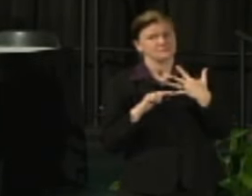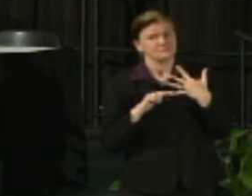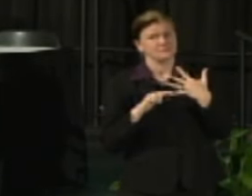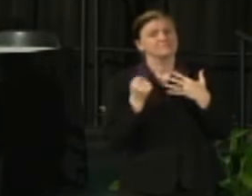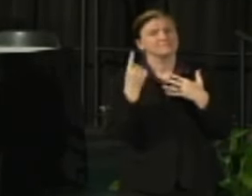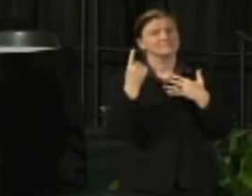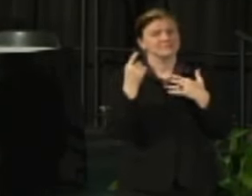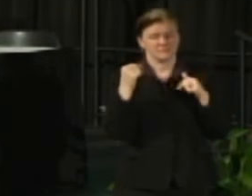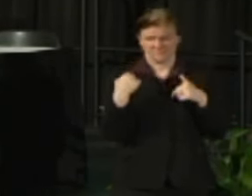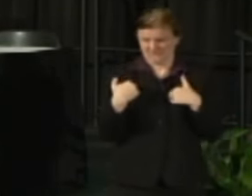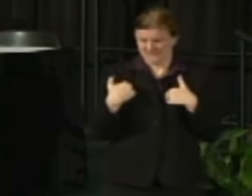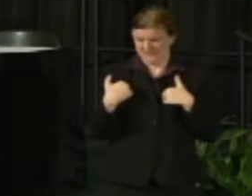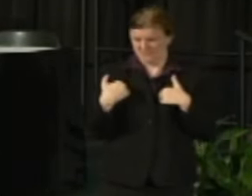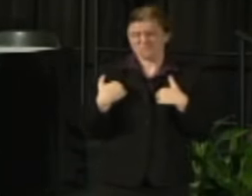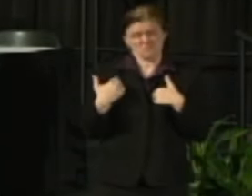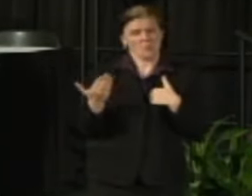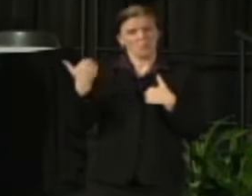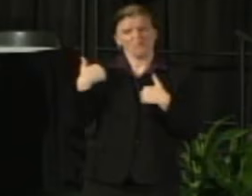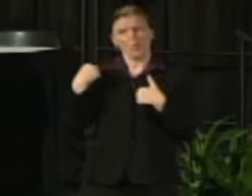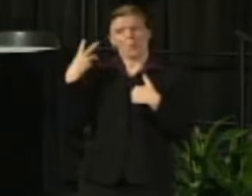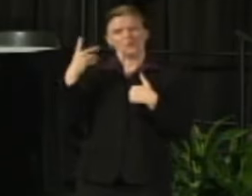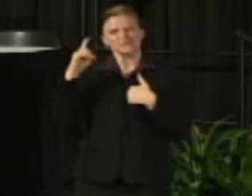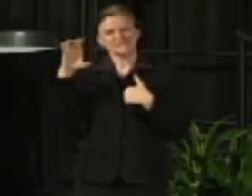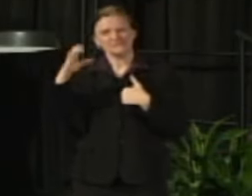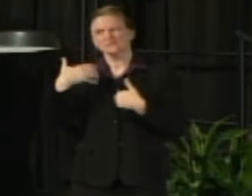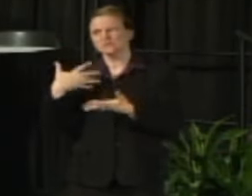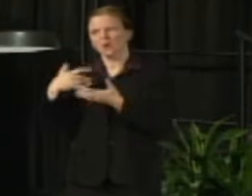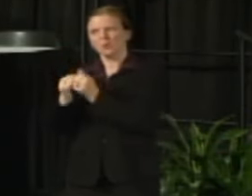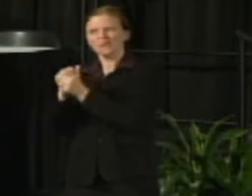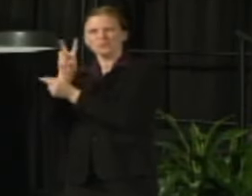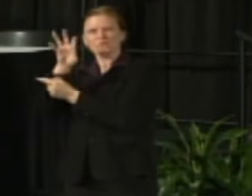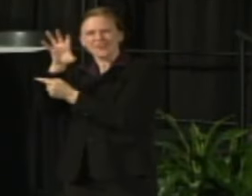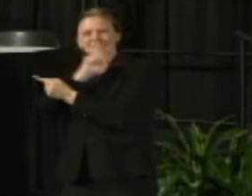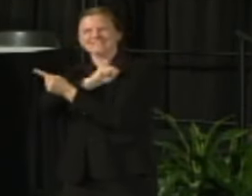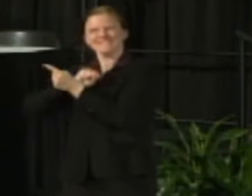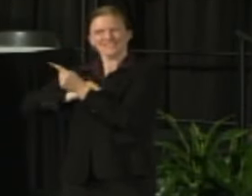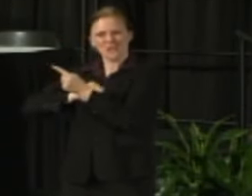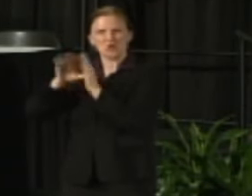when I've been in Washington, D.C. talking to the Wisconsin delegation making the same case